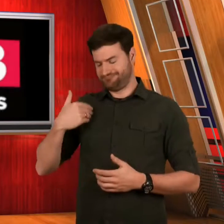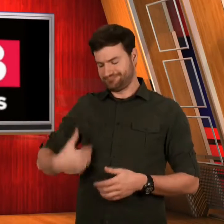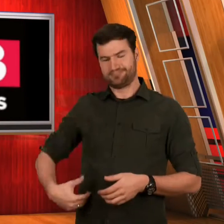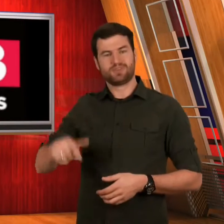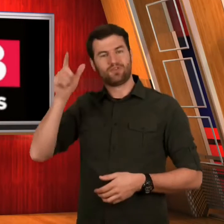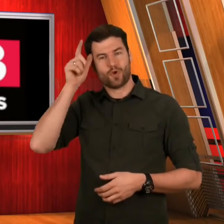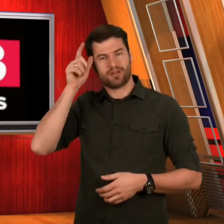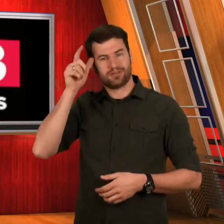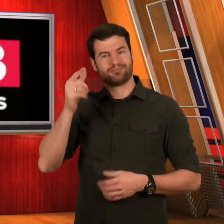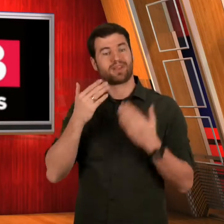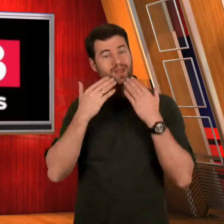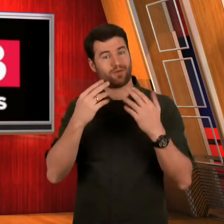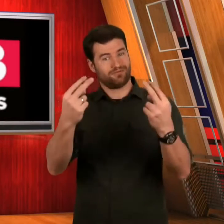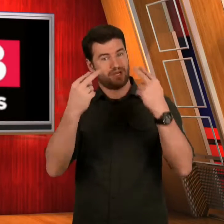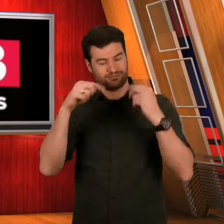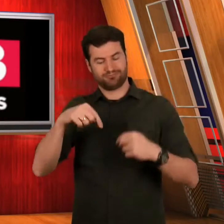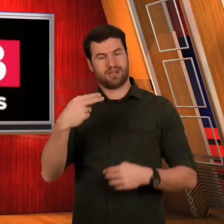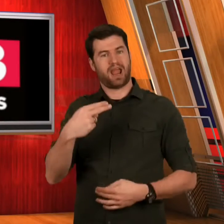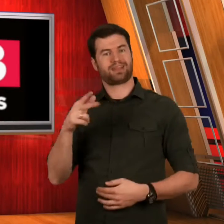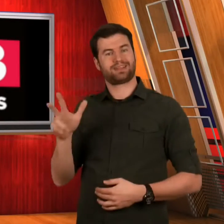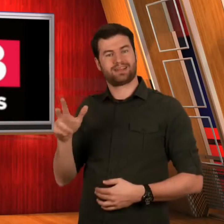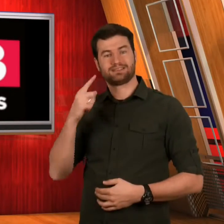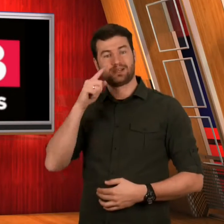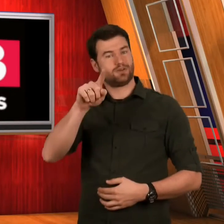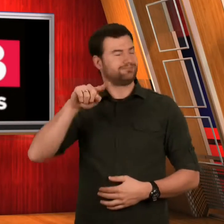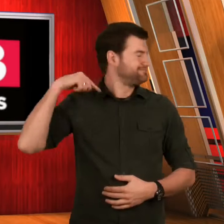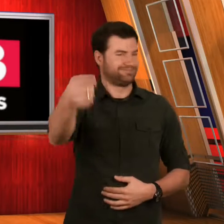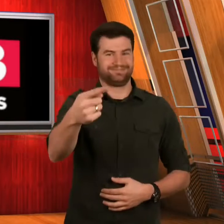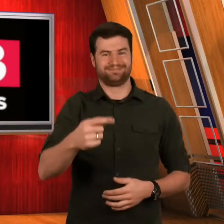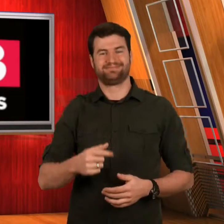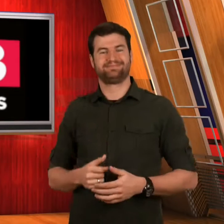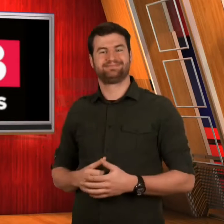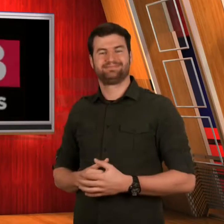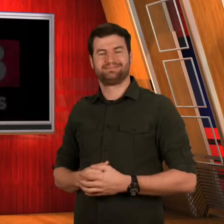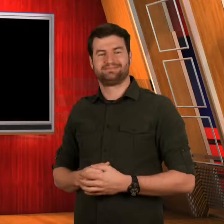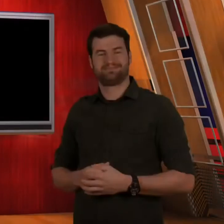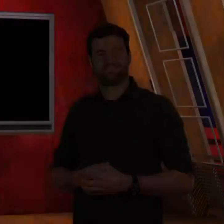I'm Florian. Thank you for watching H3. See you next time!